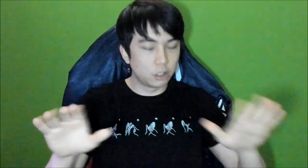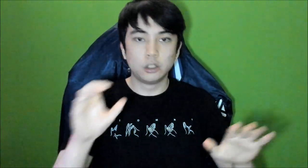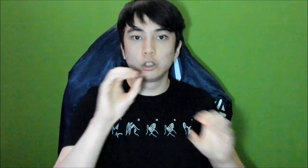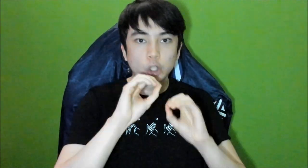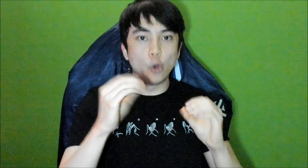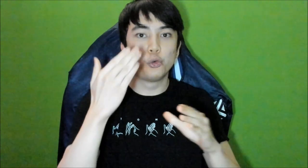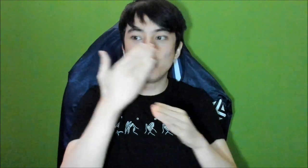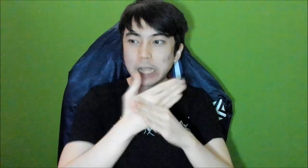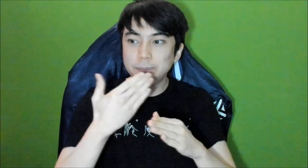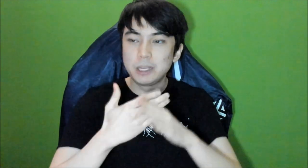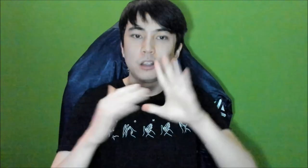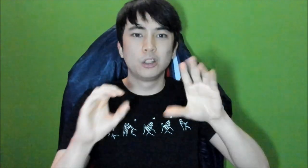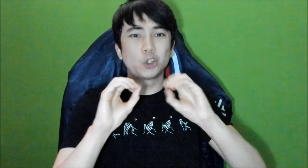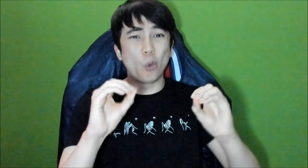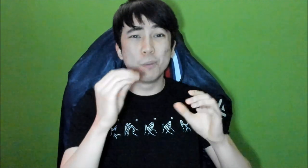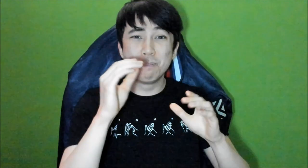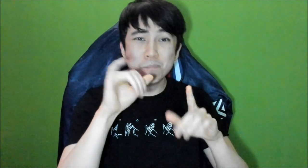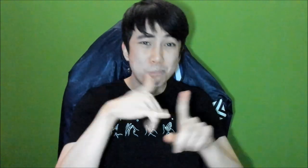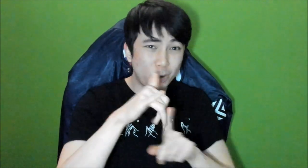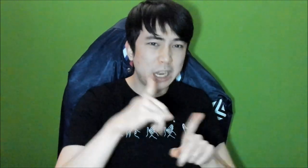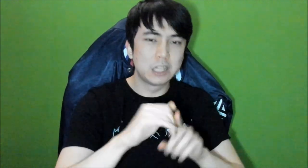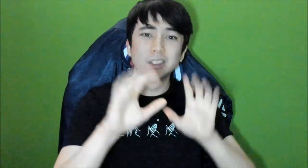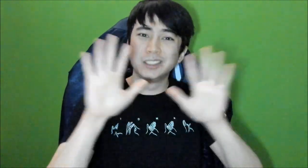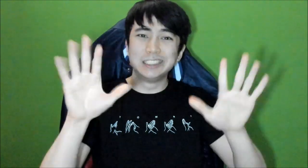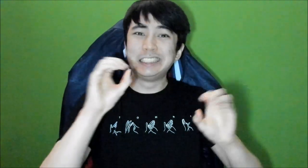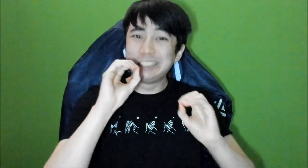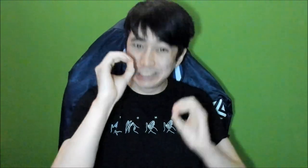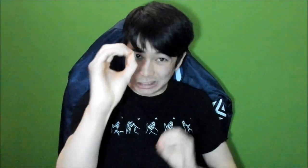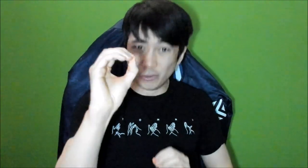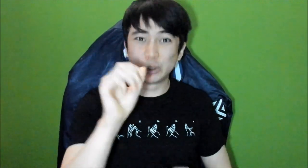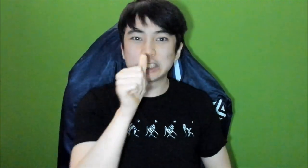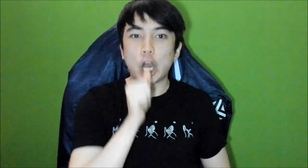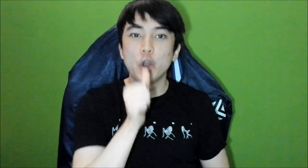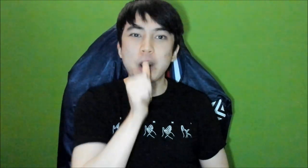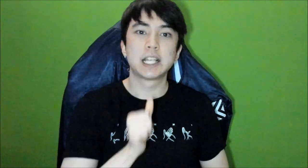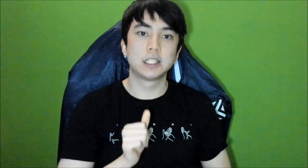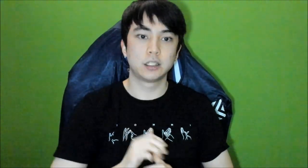No harassment. No bullying. Zero tolerance